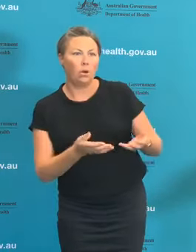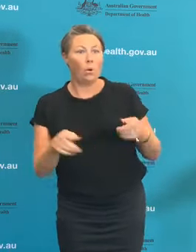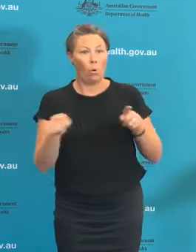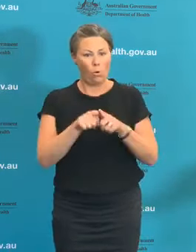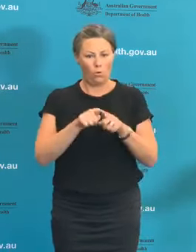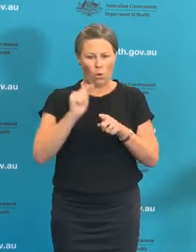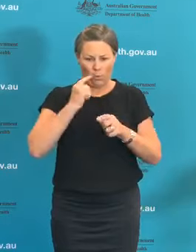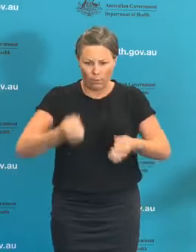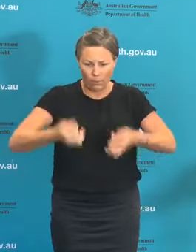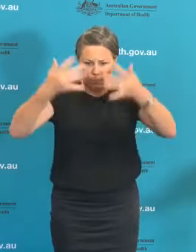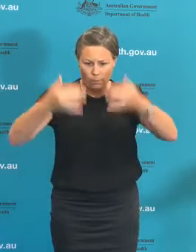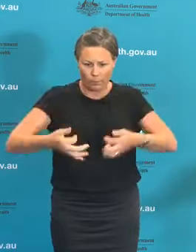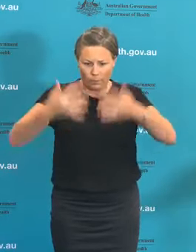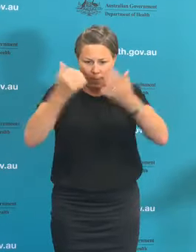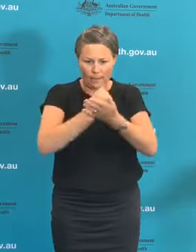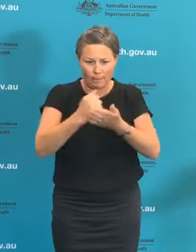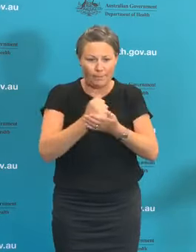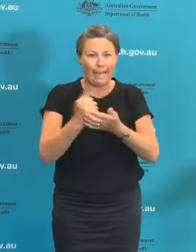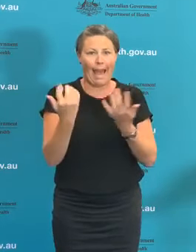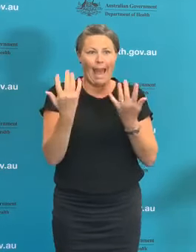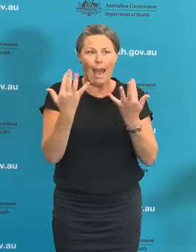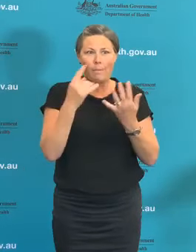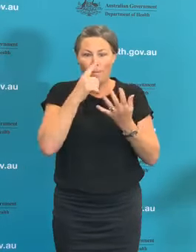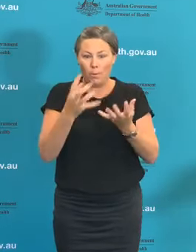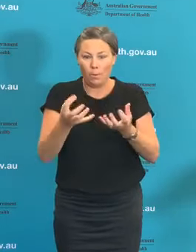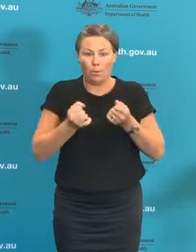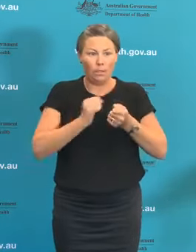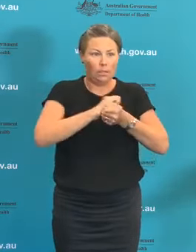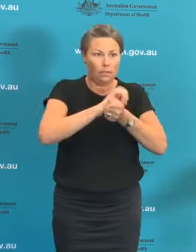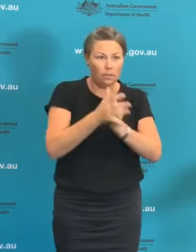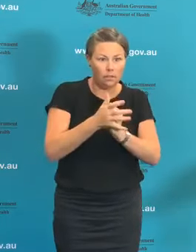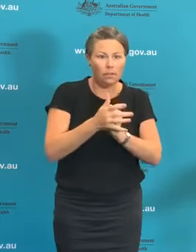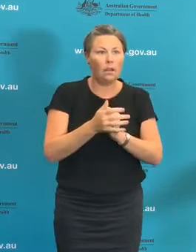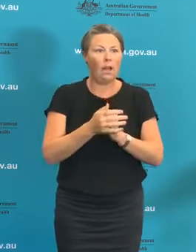ventilators, importantly how many beds are available, how many beds are being